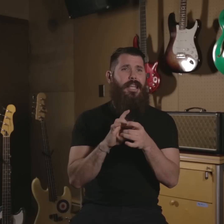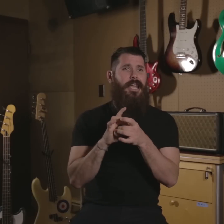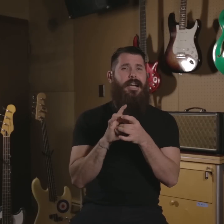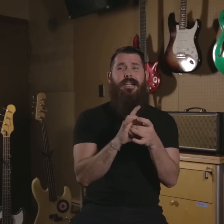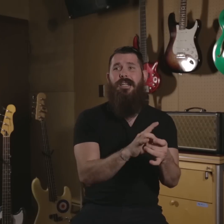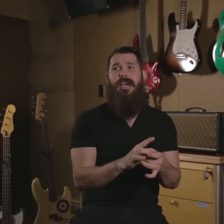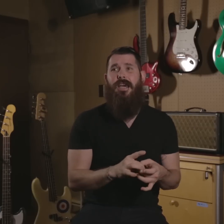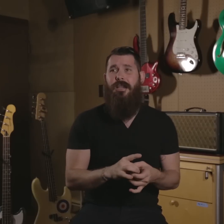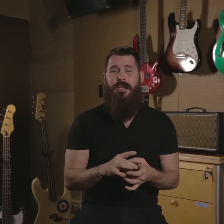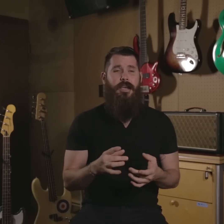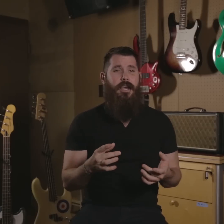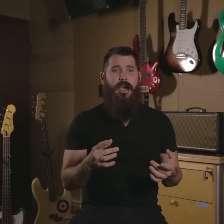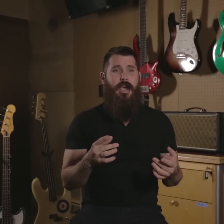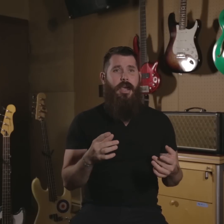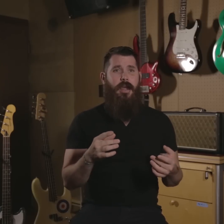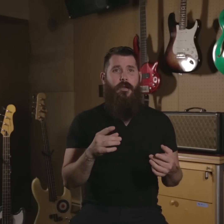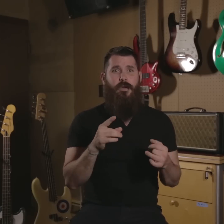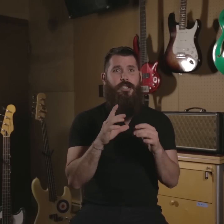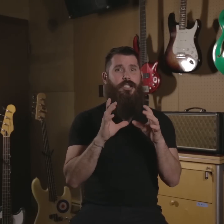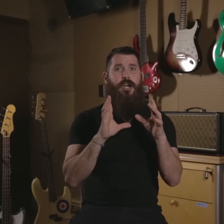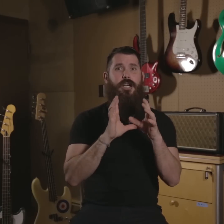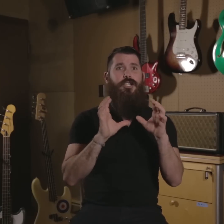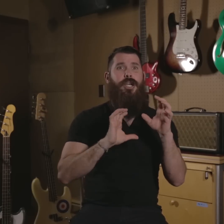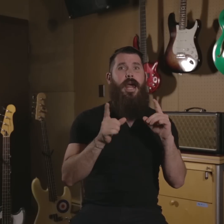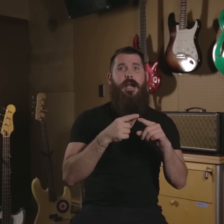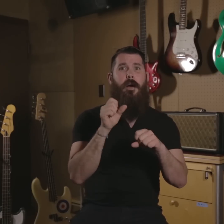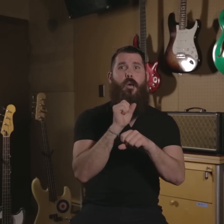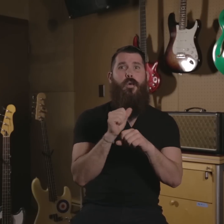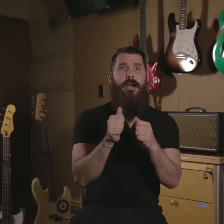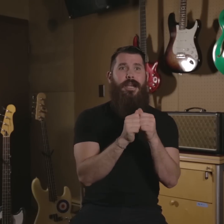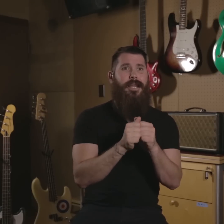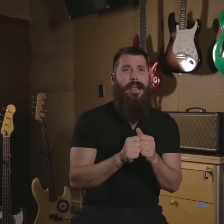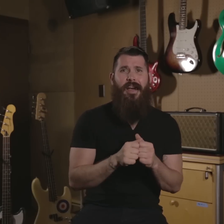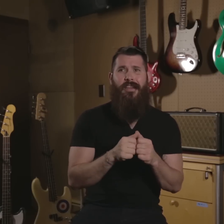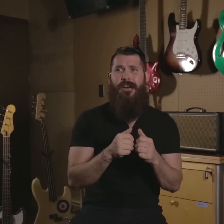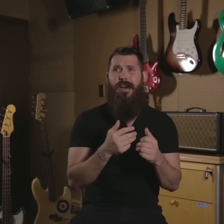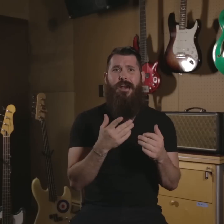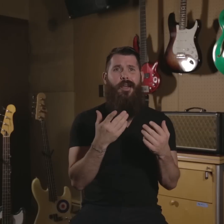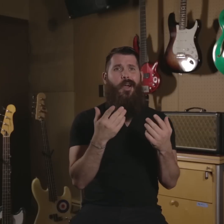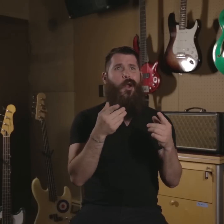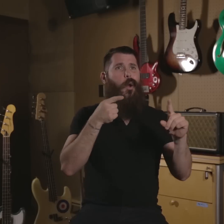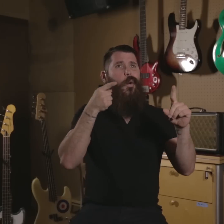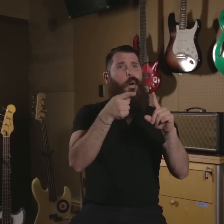clicked and we just started chatting about working together, our goals,